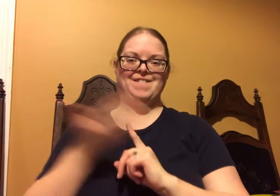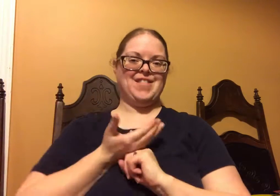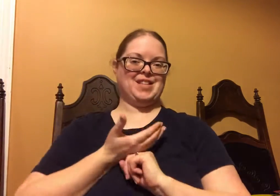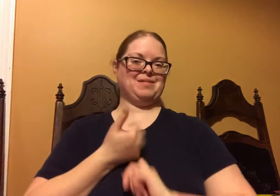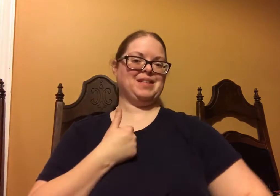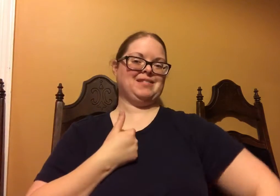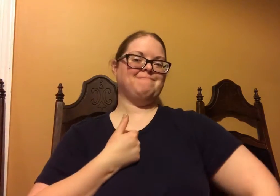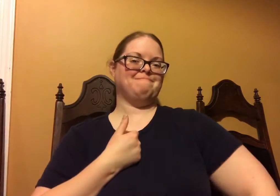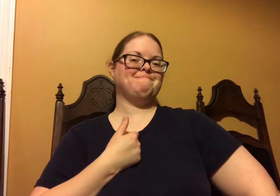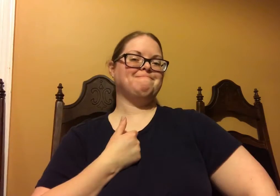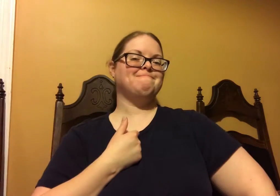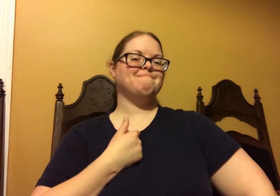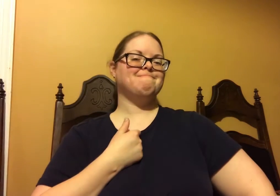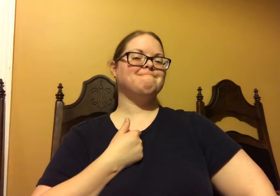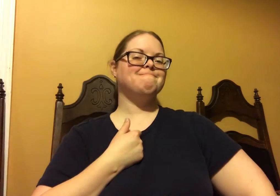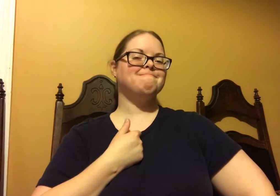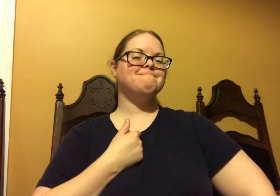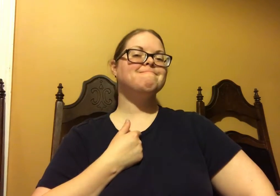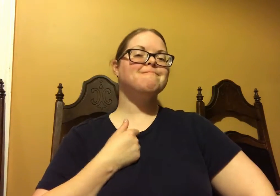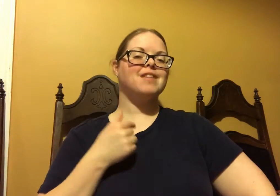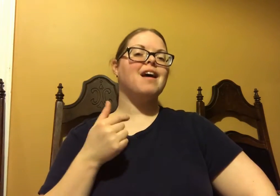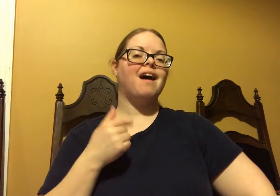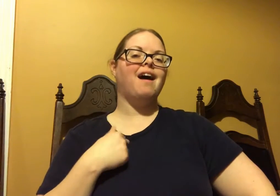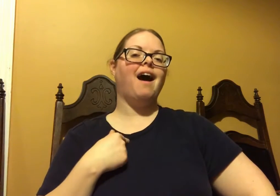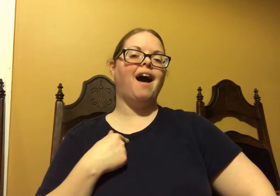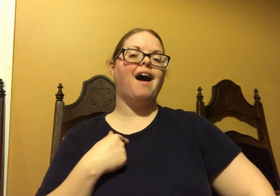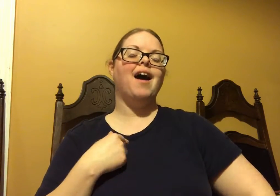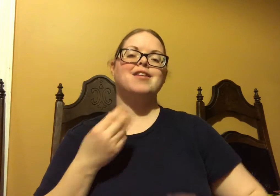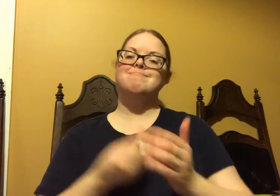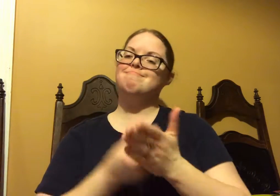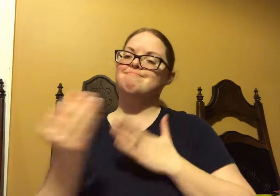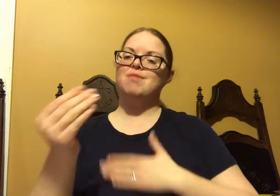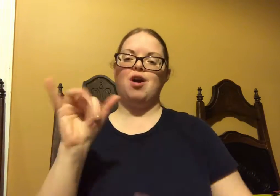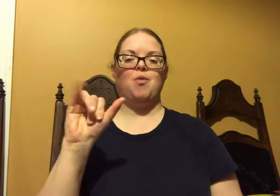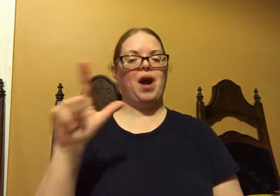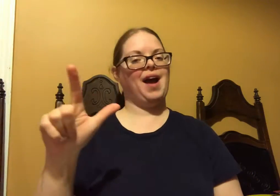That Seed to Seal promise is what convinced me.